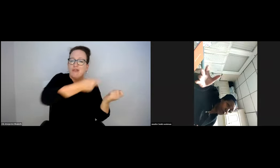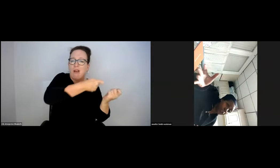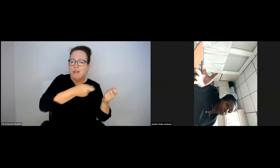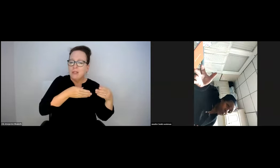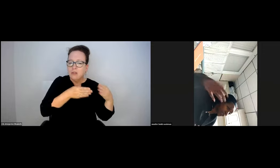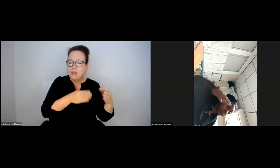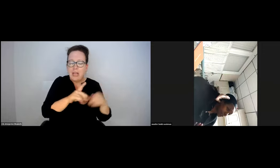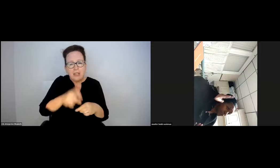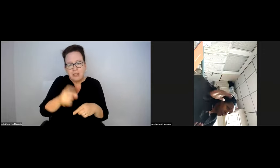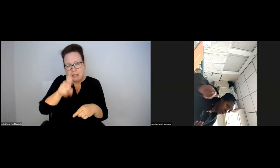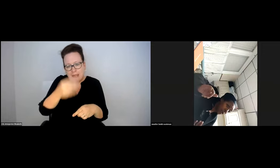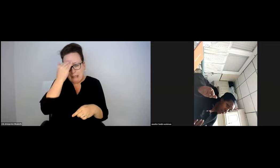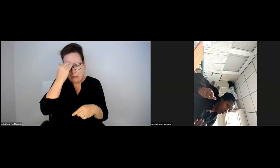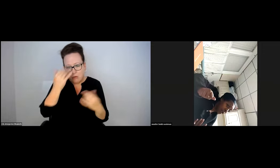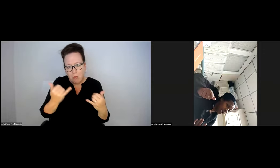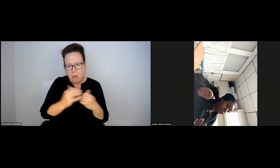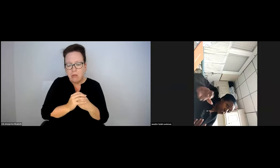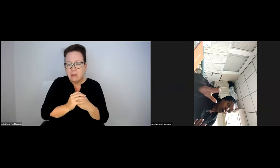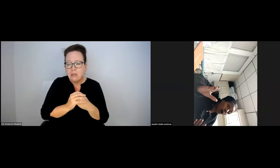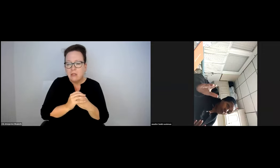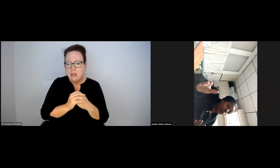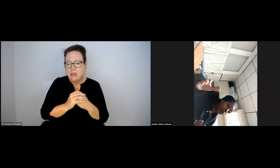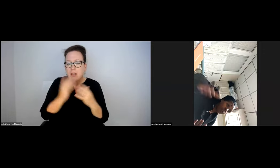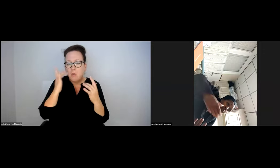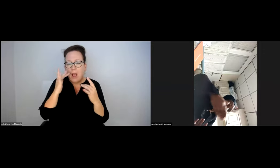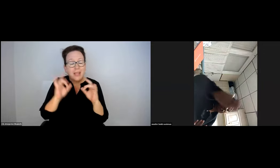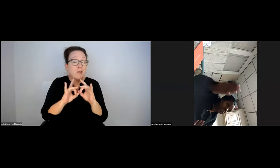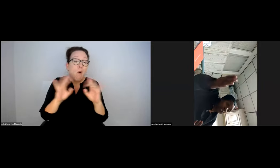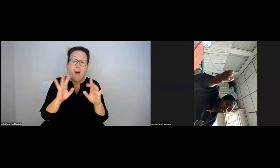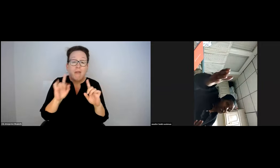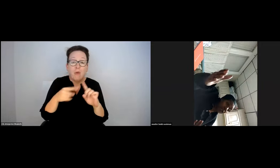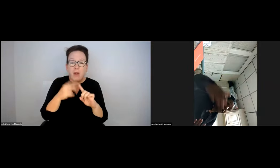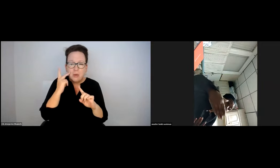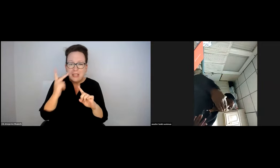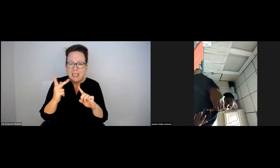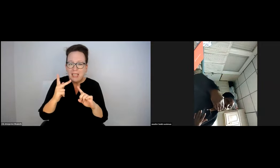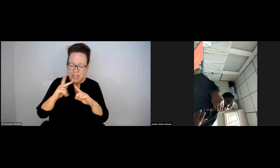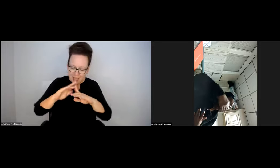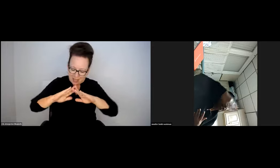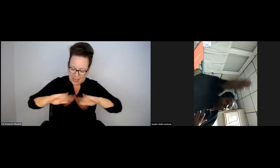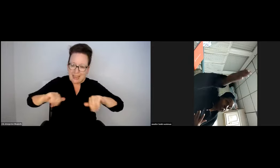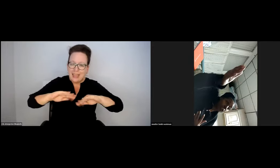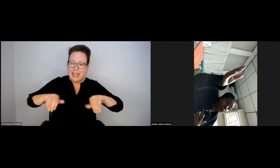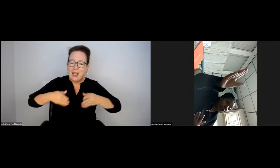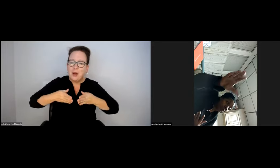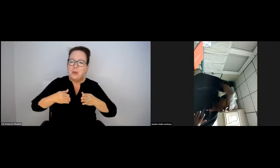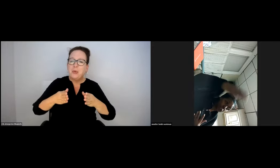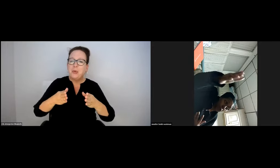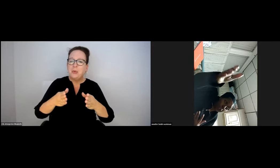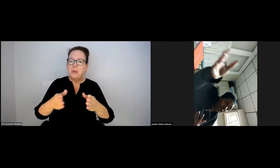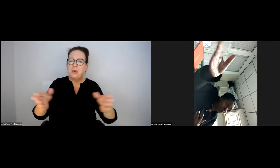THROW THE SNOW. YOU ARE NOT SUPPOSED TO THROW IT IN THE STREET. I JUST NEED TO KNOW THIS.